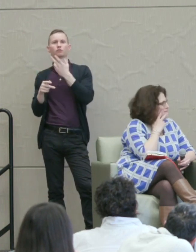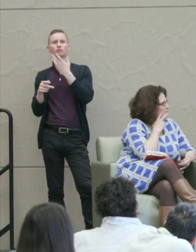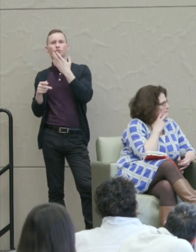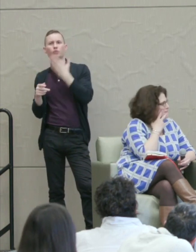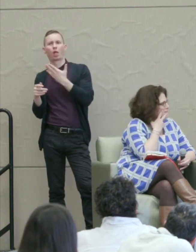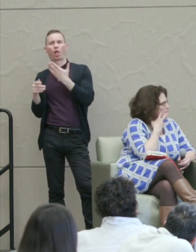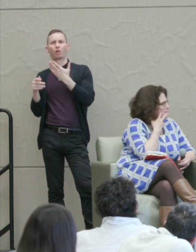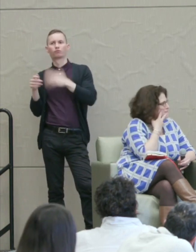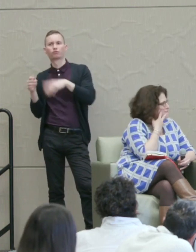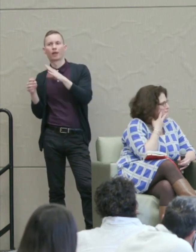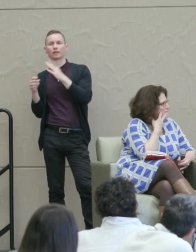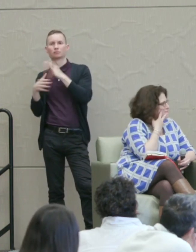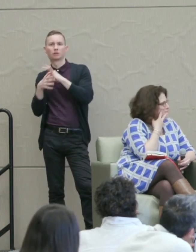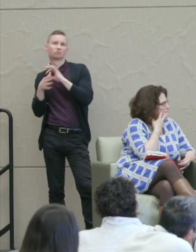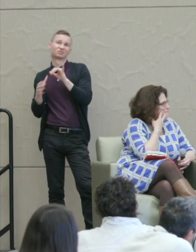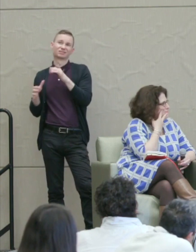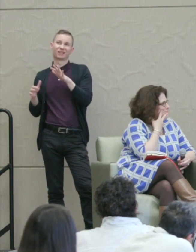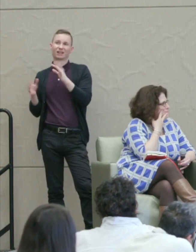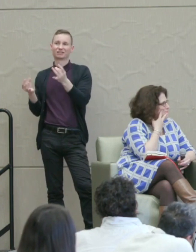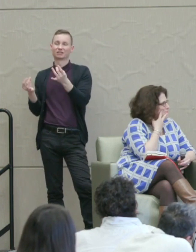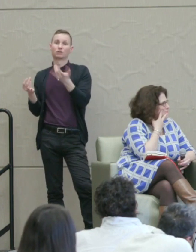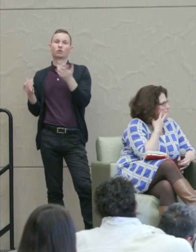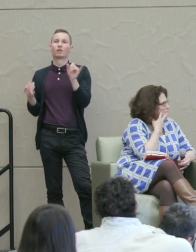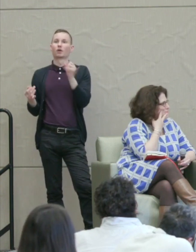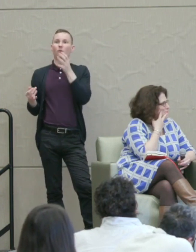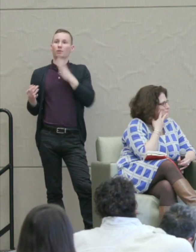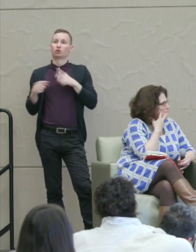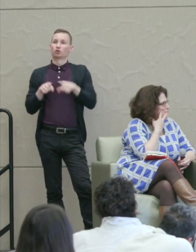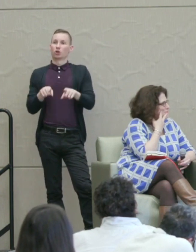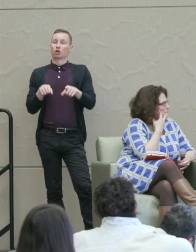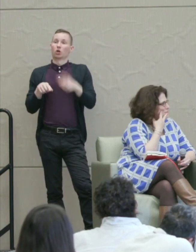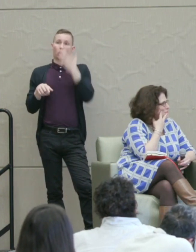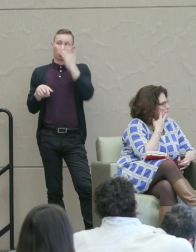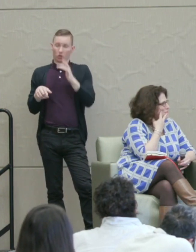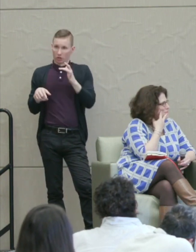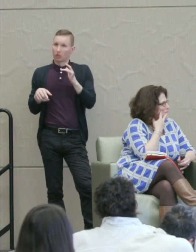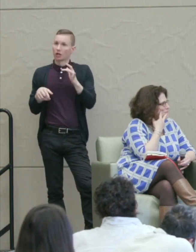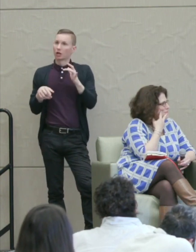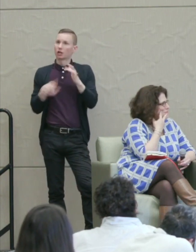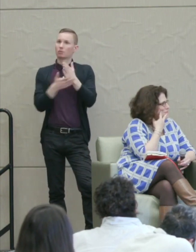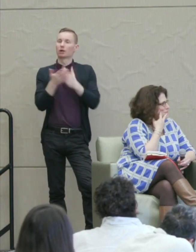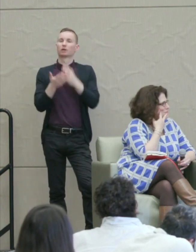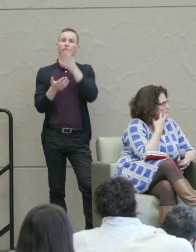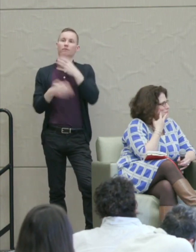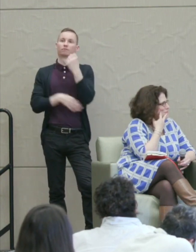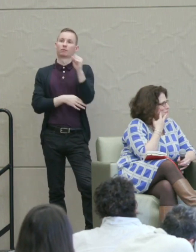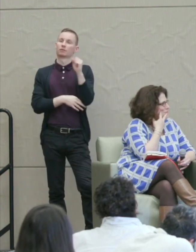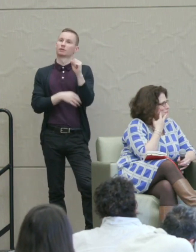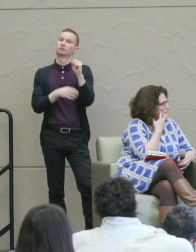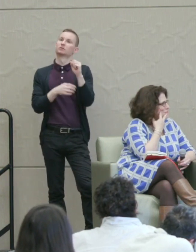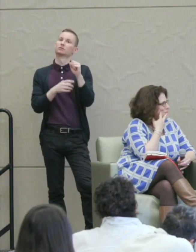I do think that when women in the early stages of the Feminist Movement took an abolitionist line.